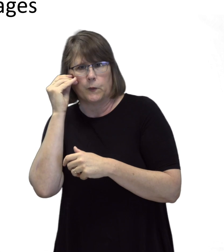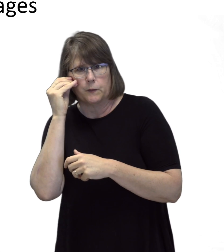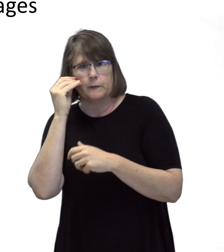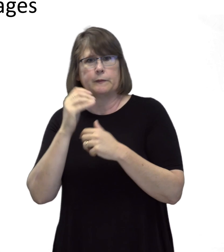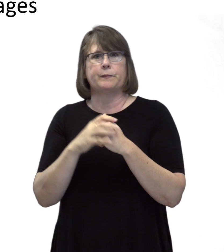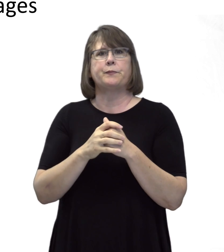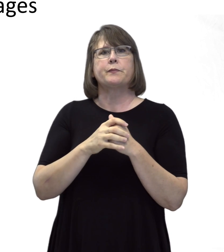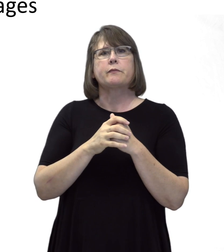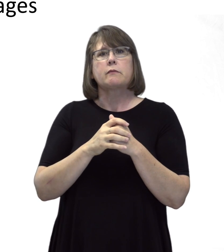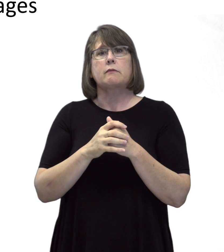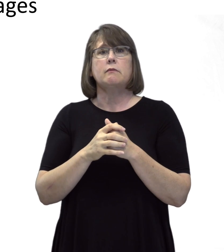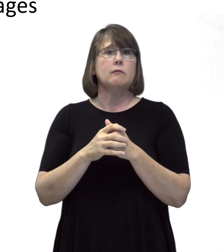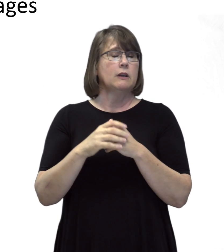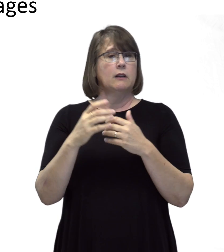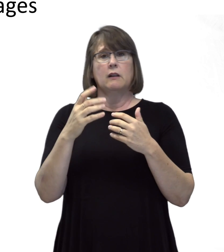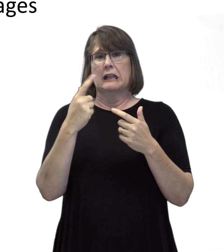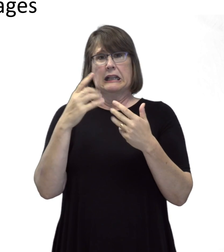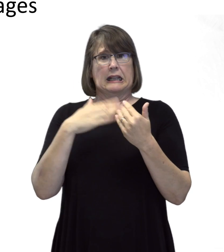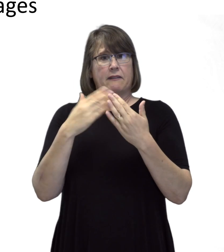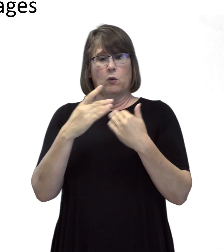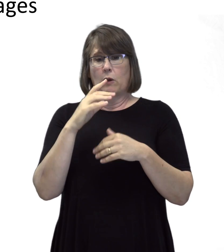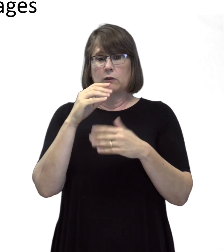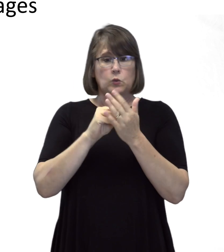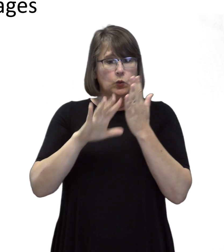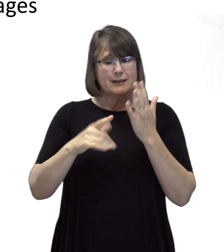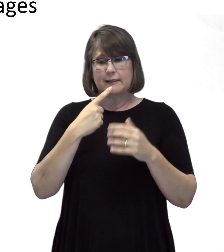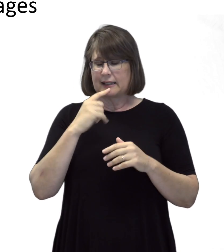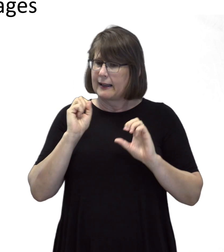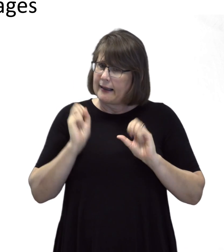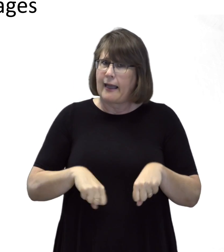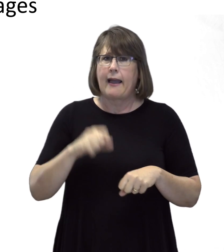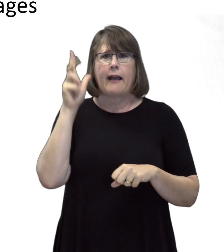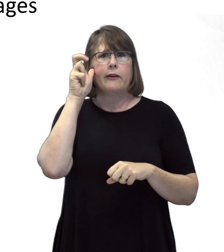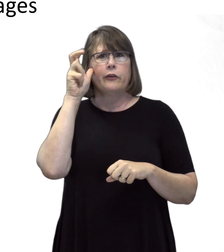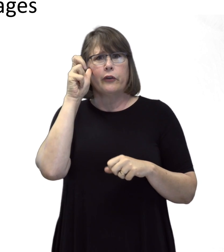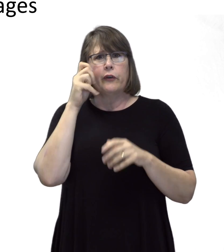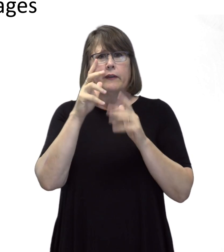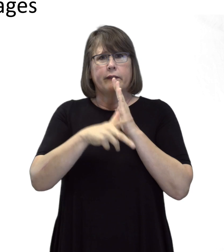Even students who say they can hear videos without captions